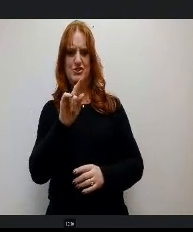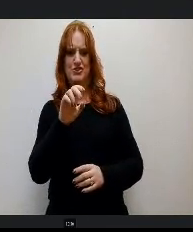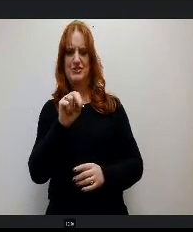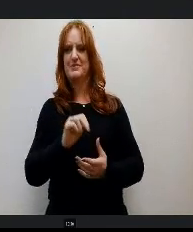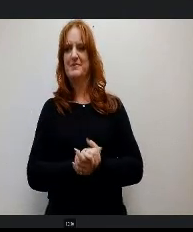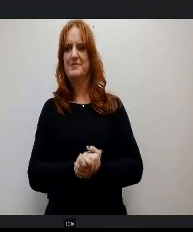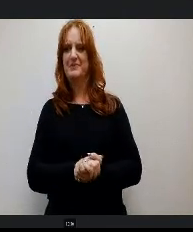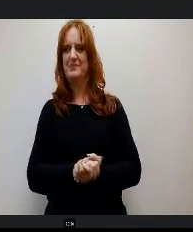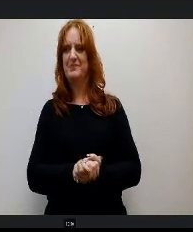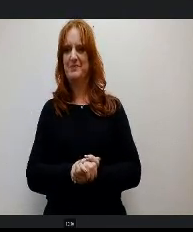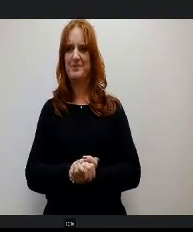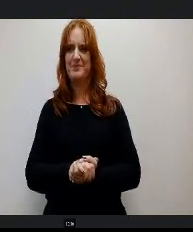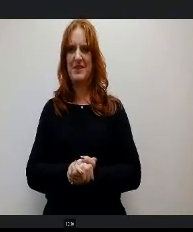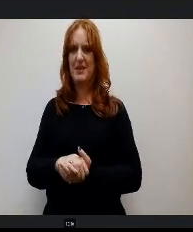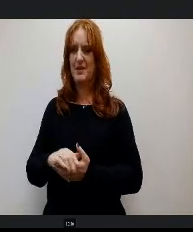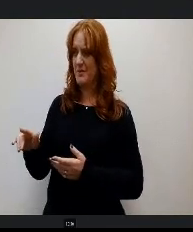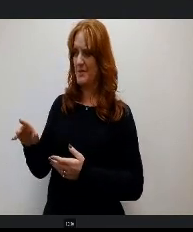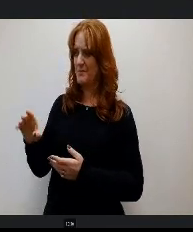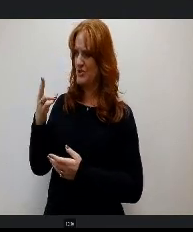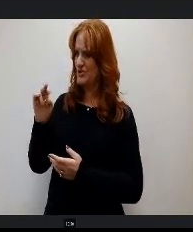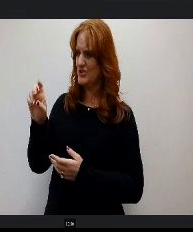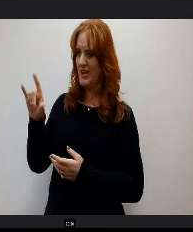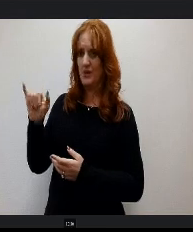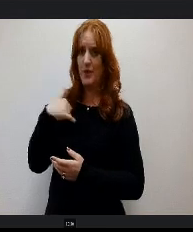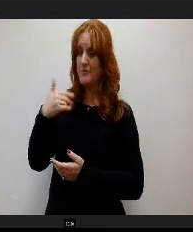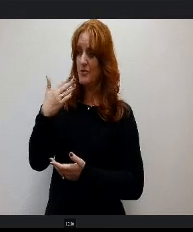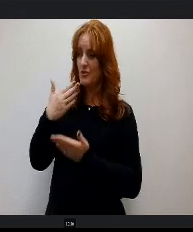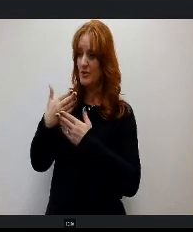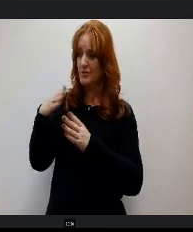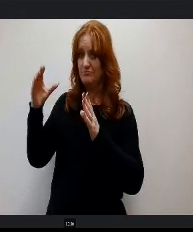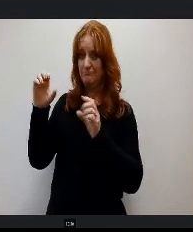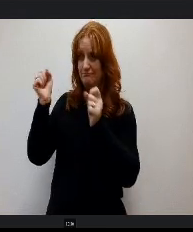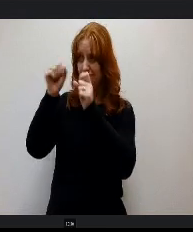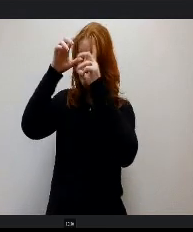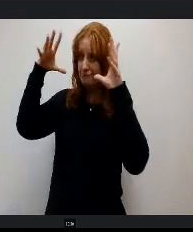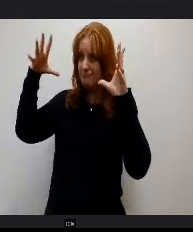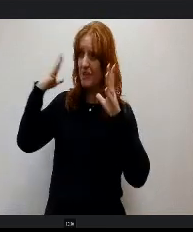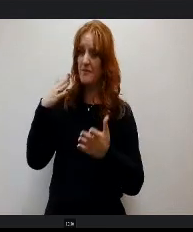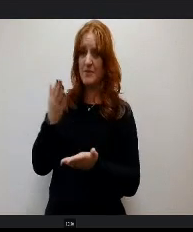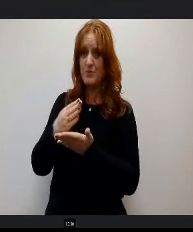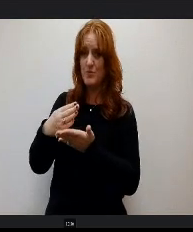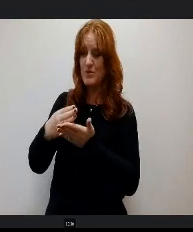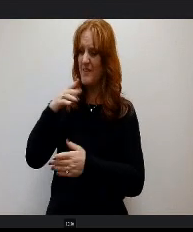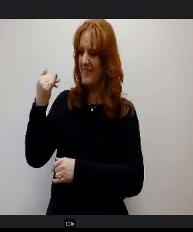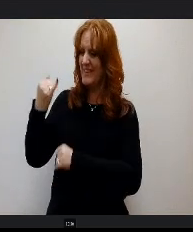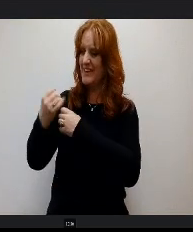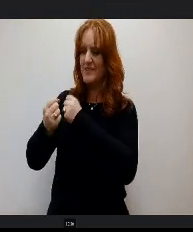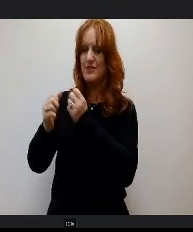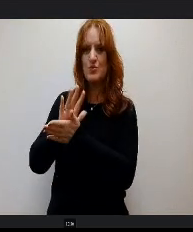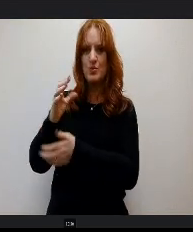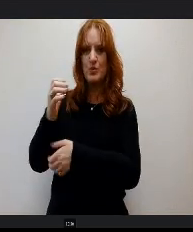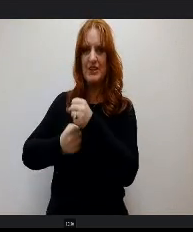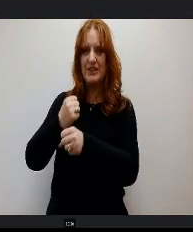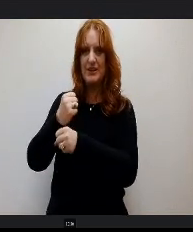Shandy, we have a good picture of our board budget at the end of the school year with the bulk of the purchasing